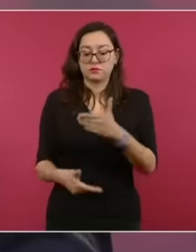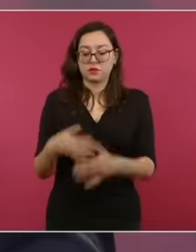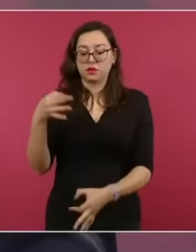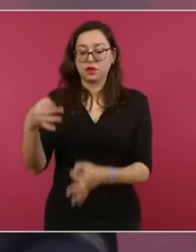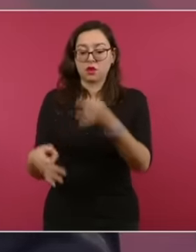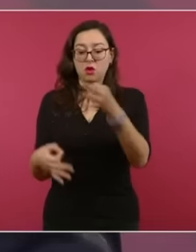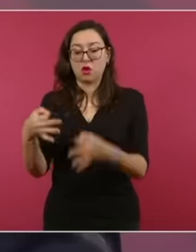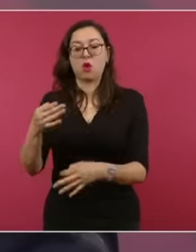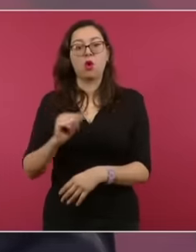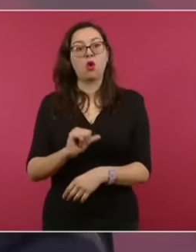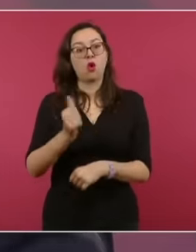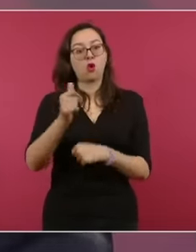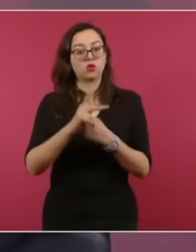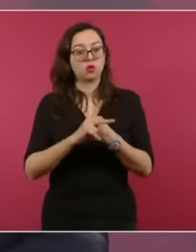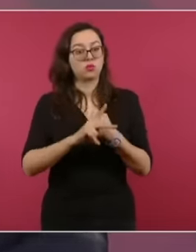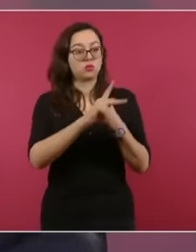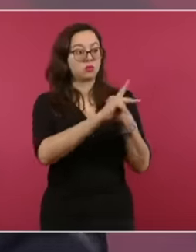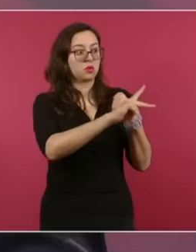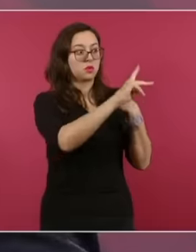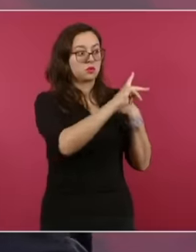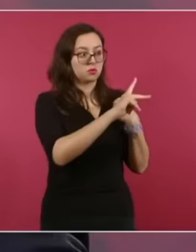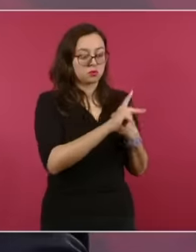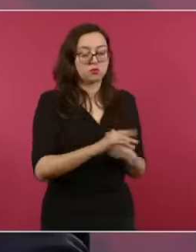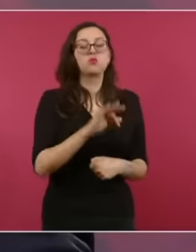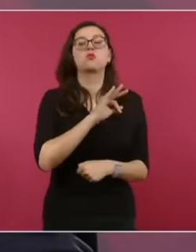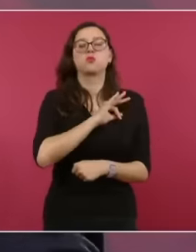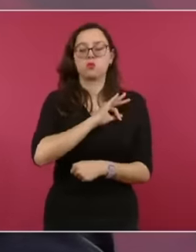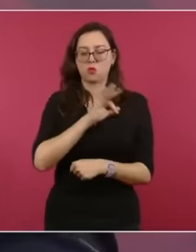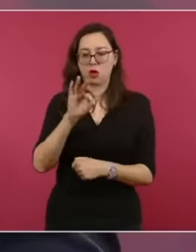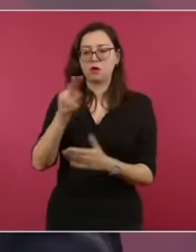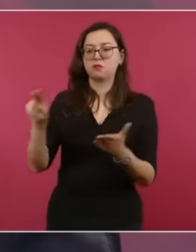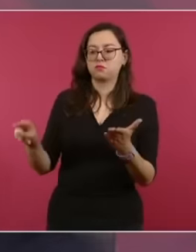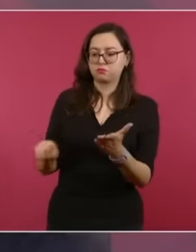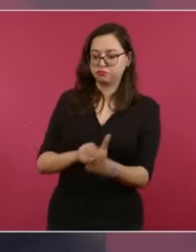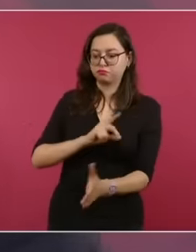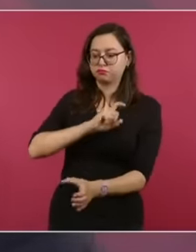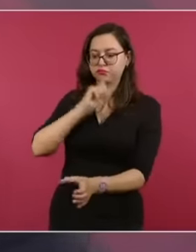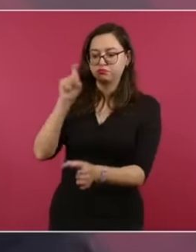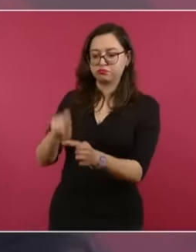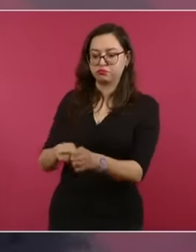the international community can intervene, they can support Mexico's arguments, there will be